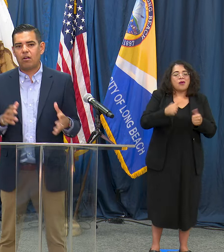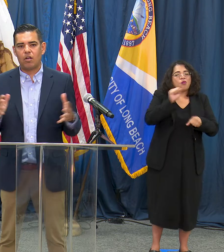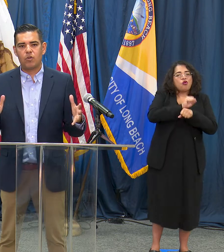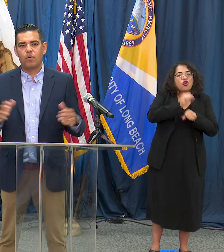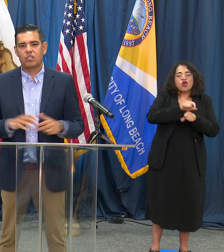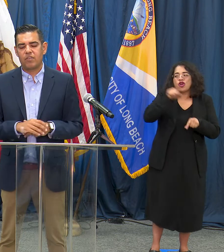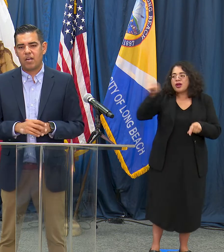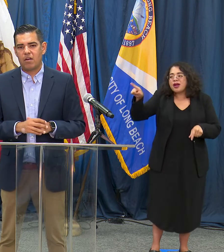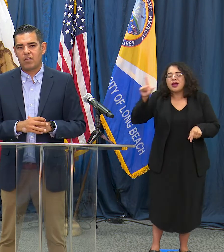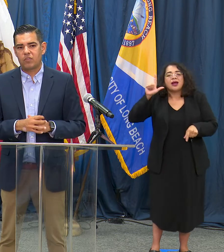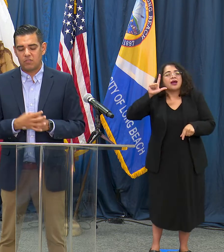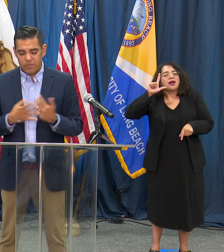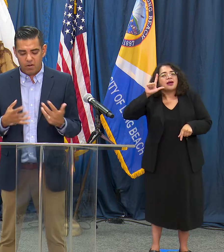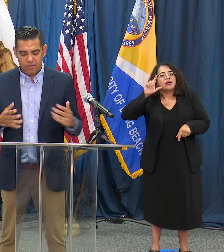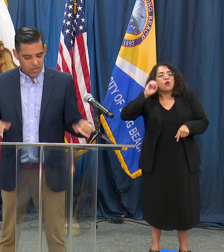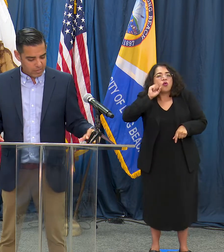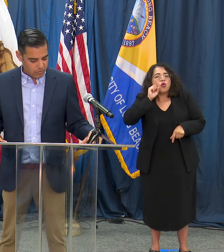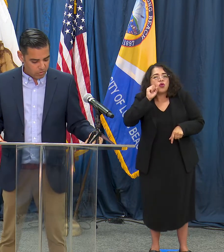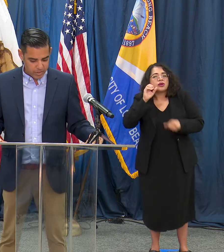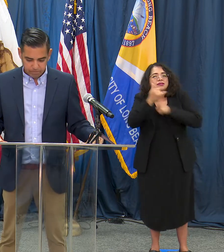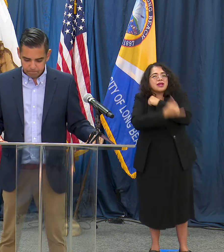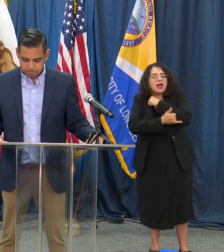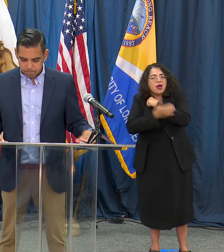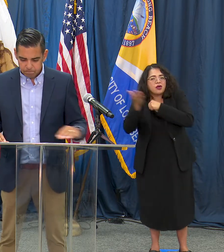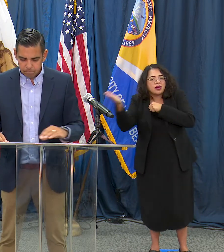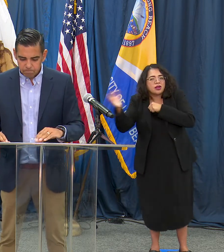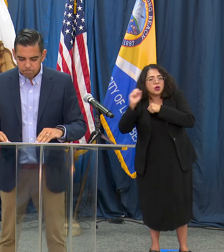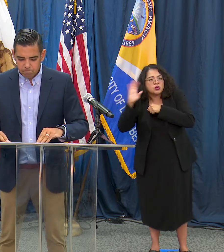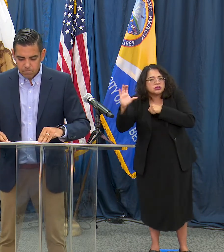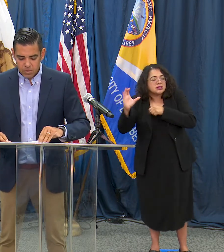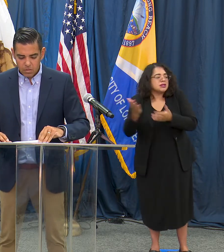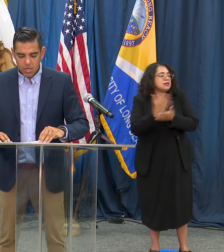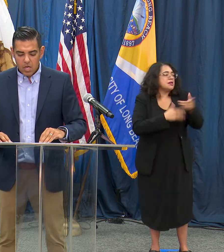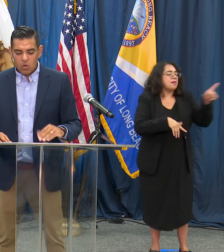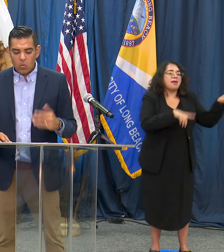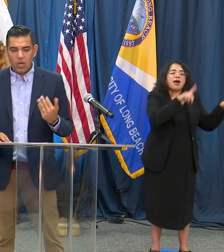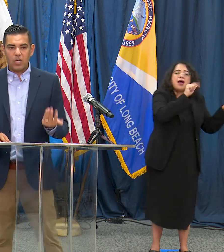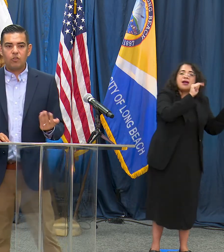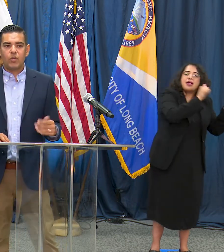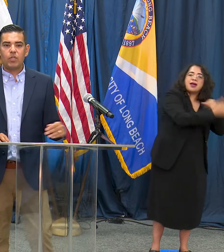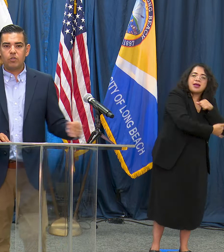or other parts of the area so it's very, very concerning. I want to note that we do